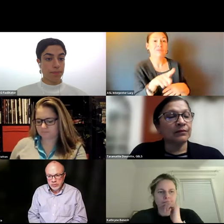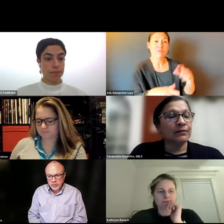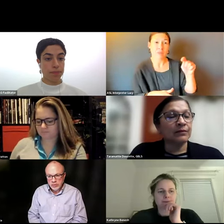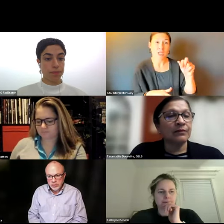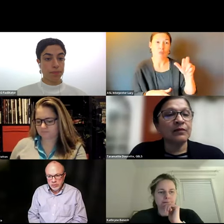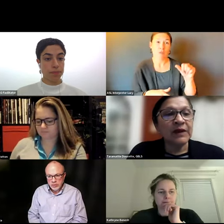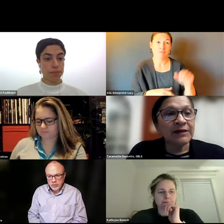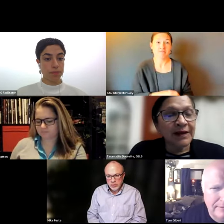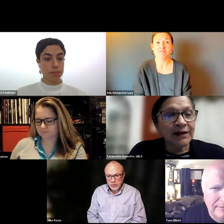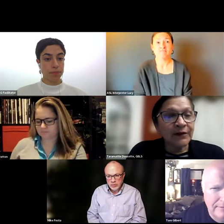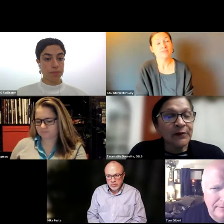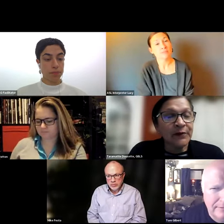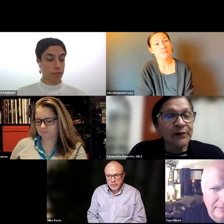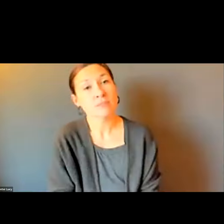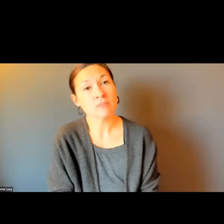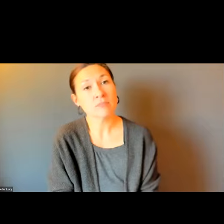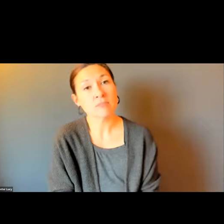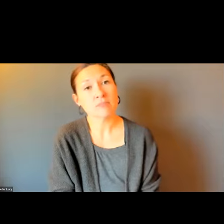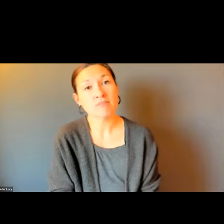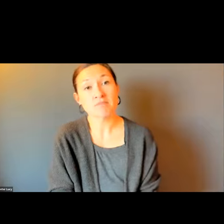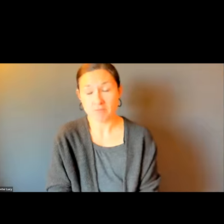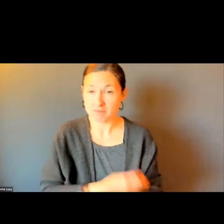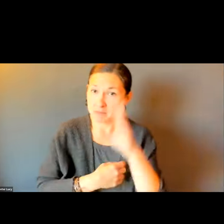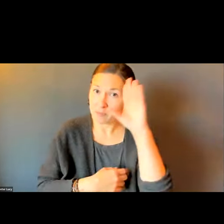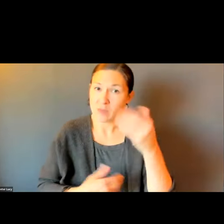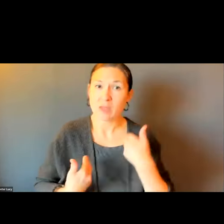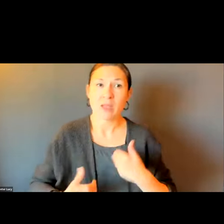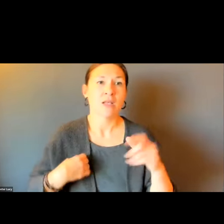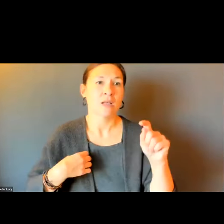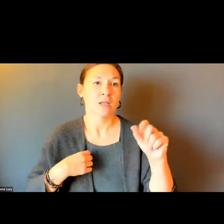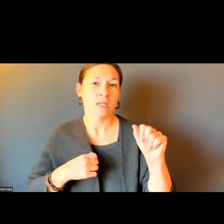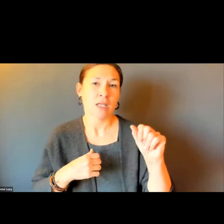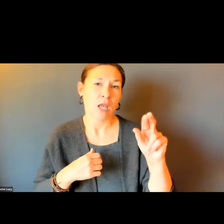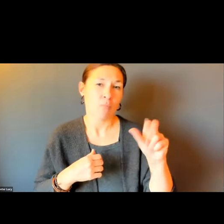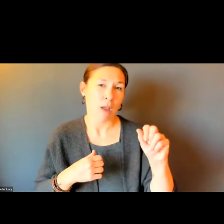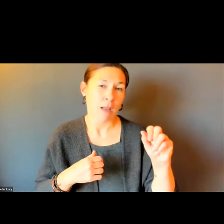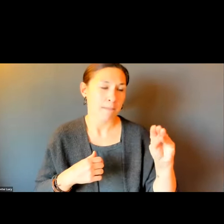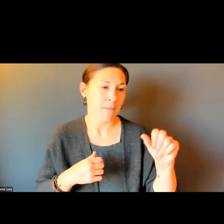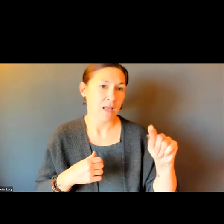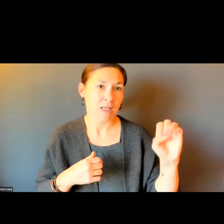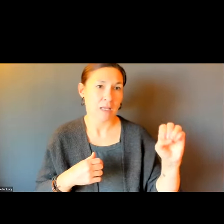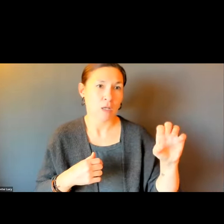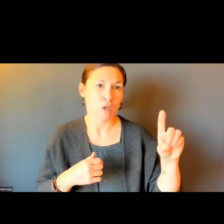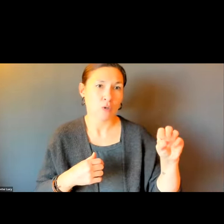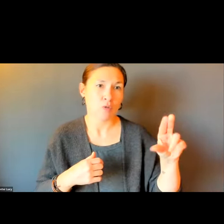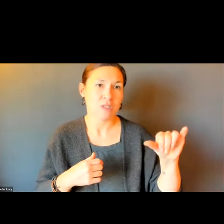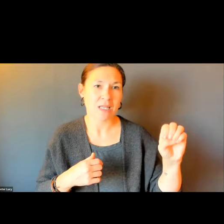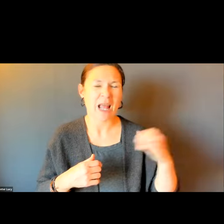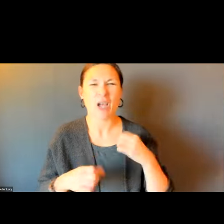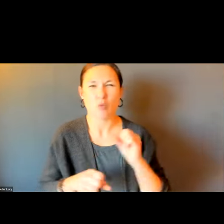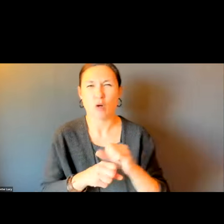THANKS, JOANNE. TARA, YOU ARE NEXT? HELLO EVERYONE.